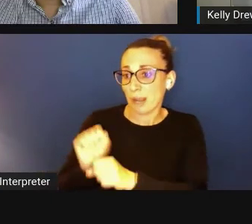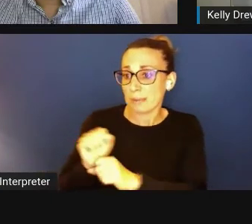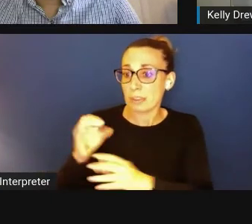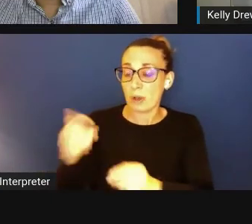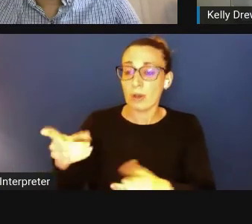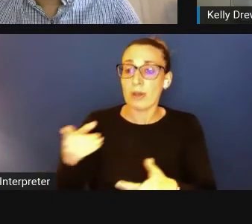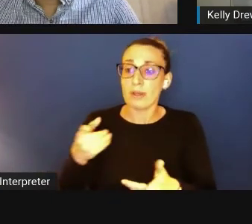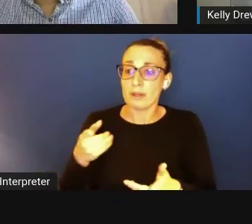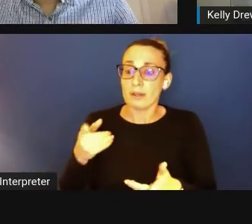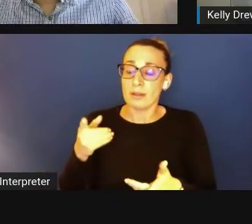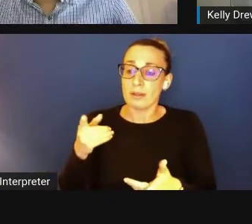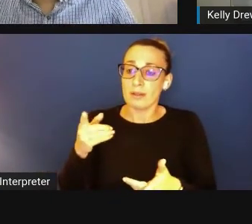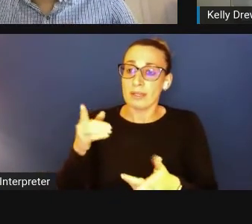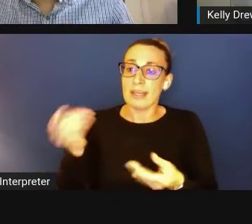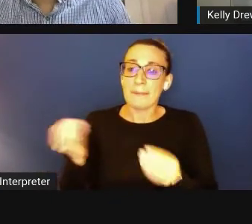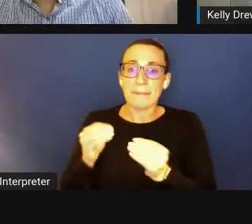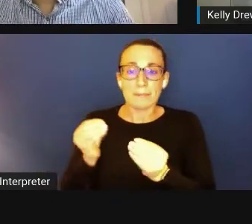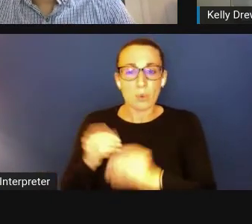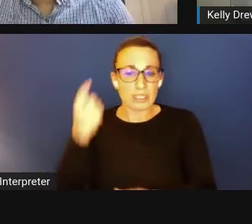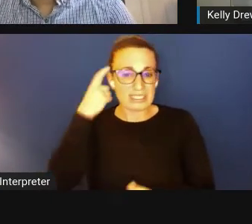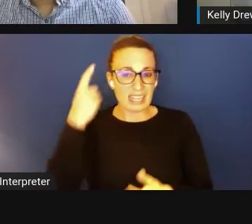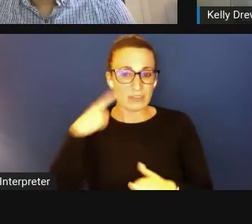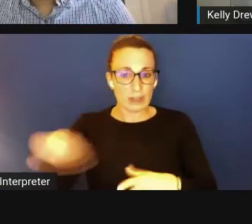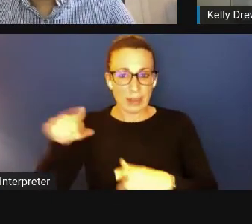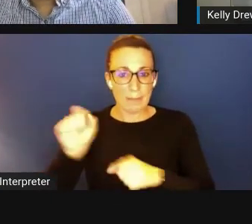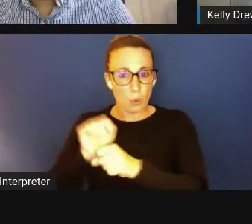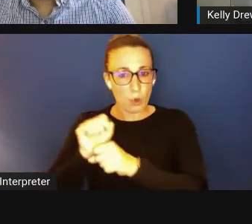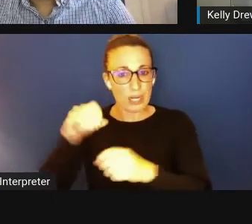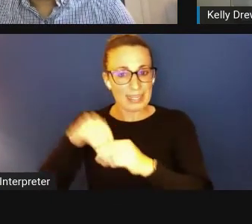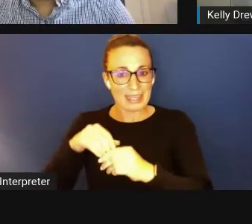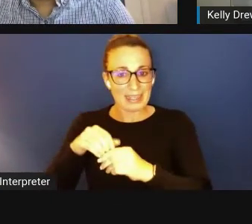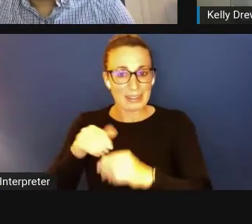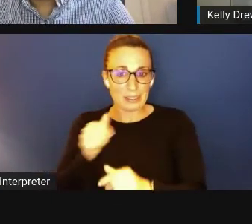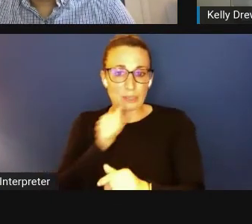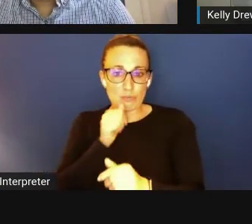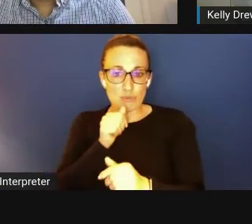to stay in the private sector, I think there's a lot of demand for that,